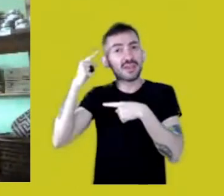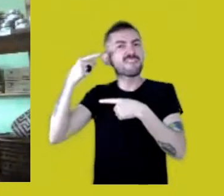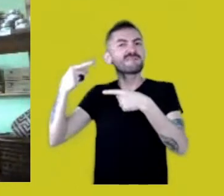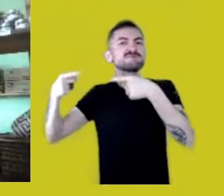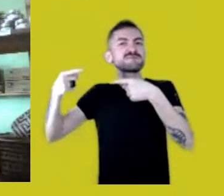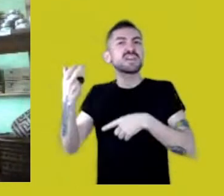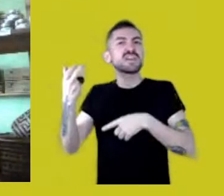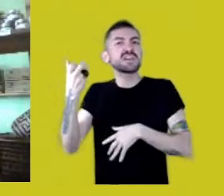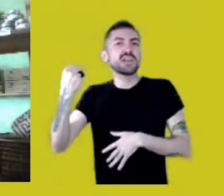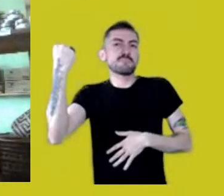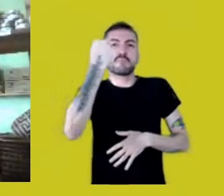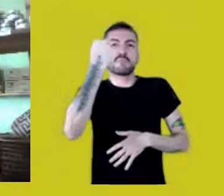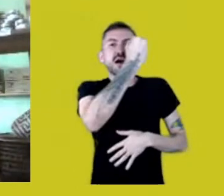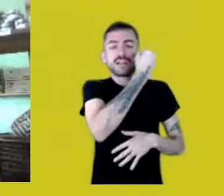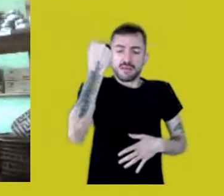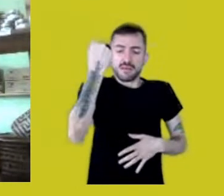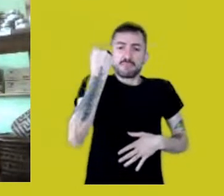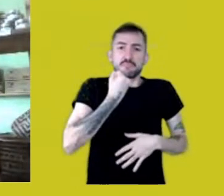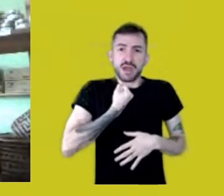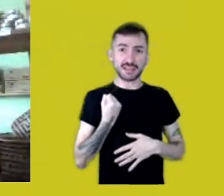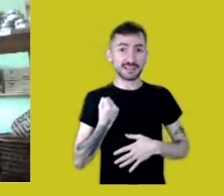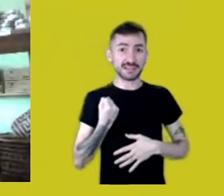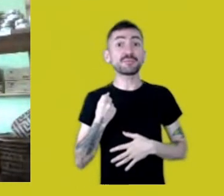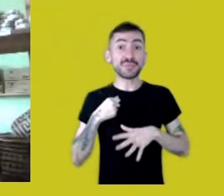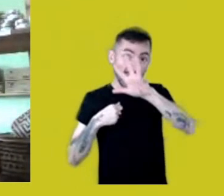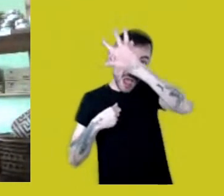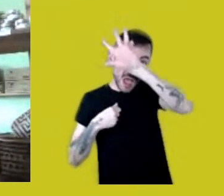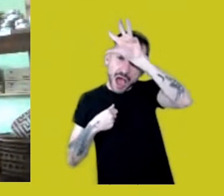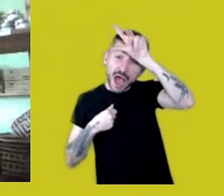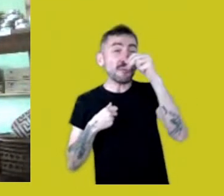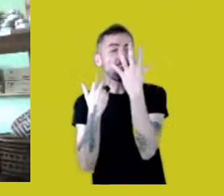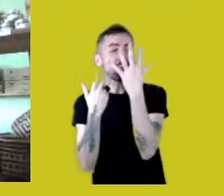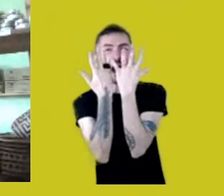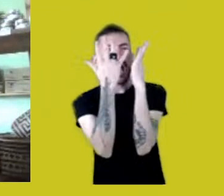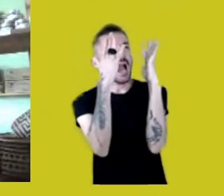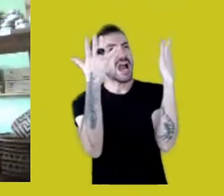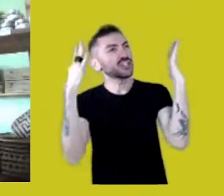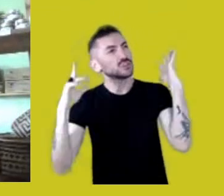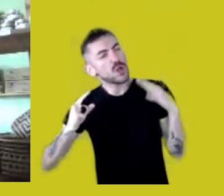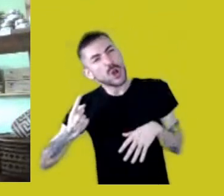to the farthest corners of the Amazon basin, to Amazonic towns,